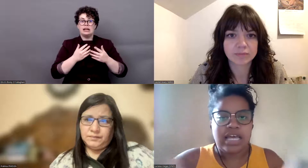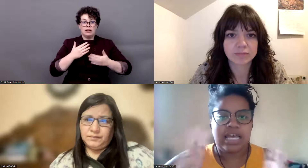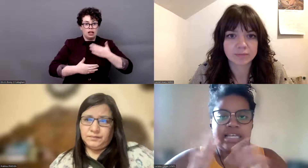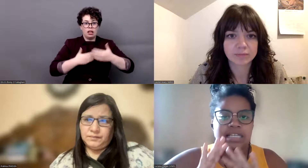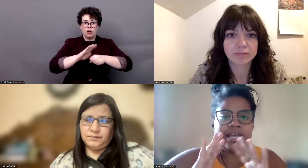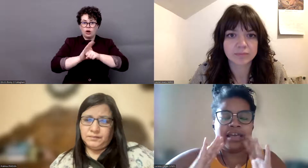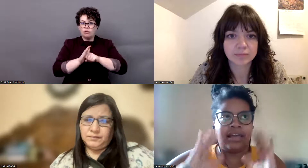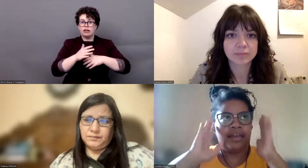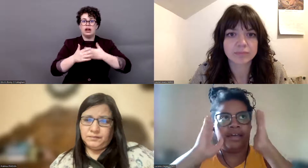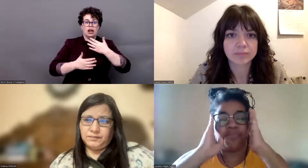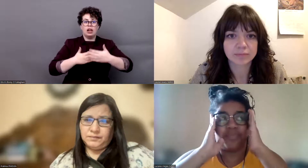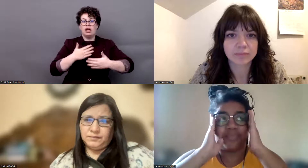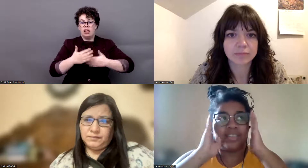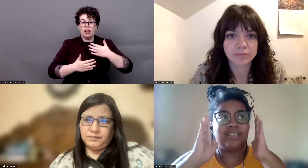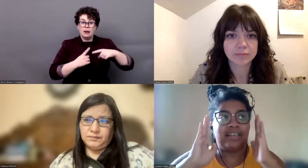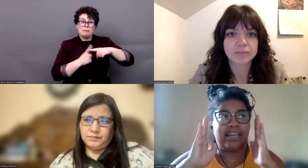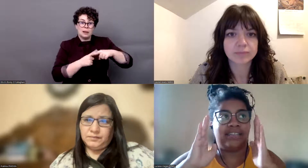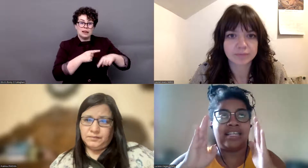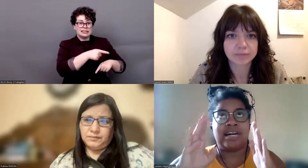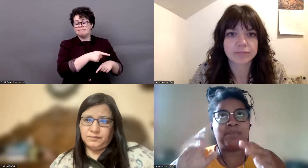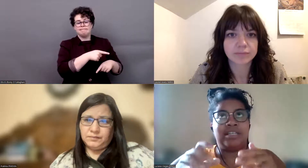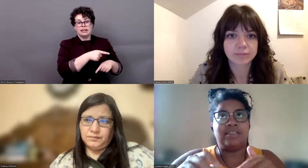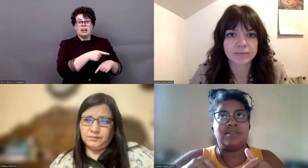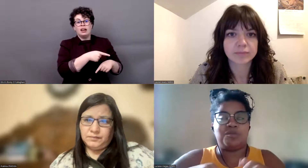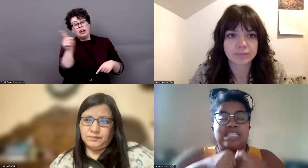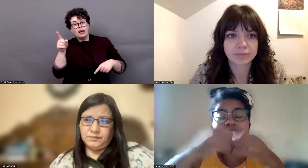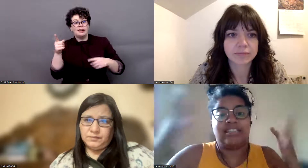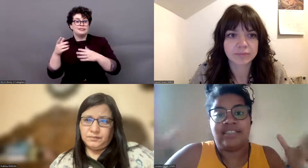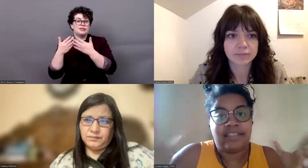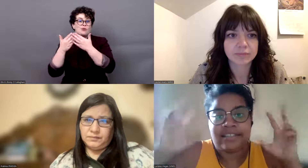put their children on